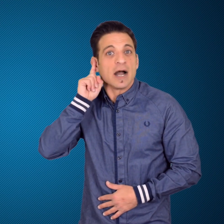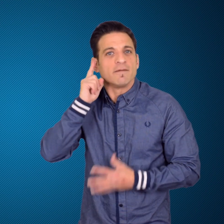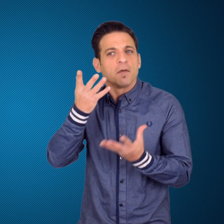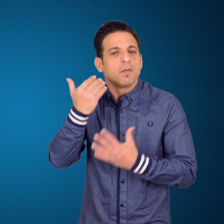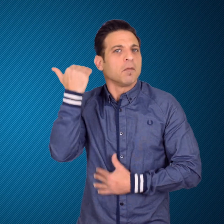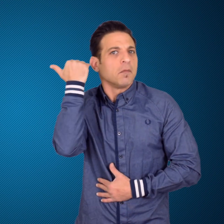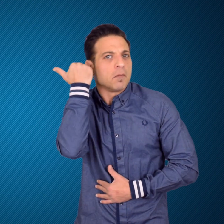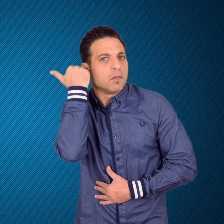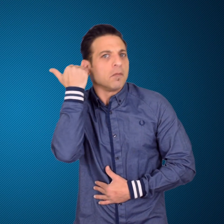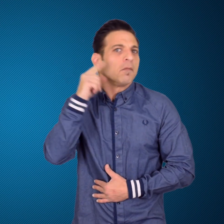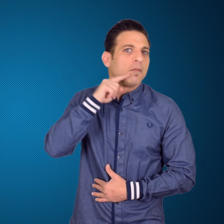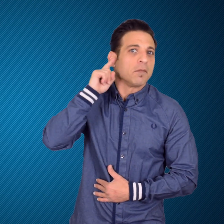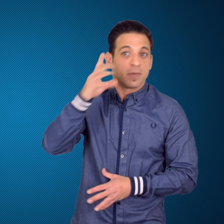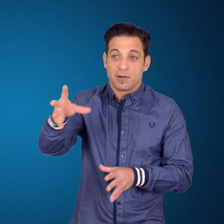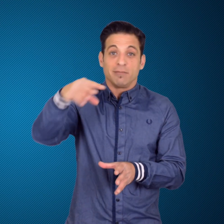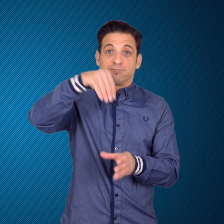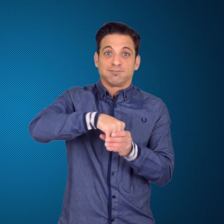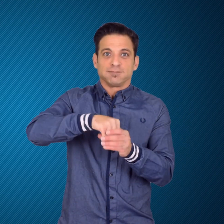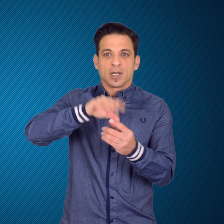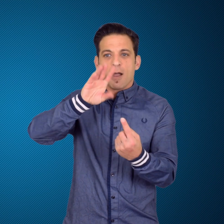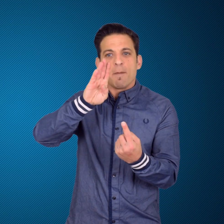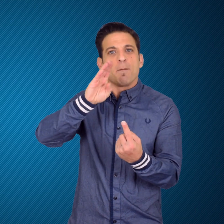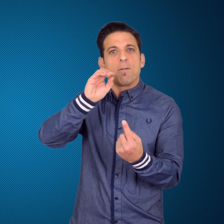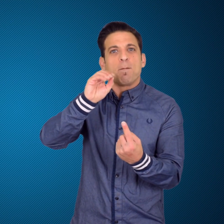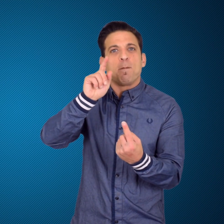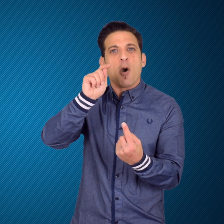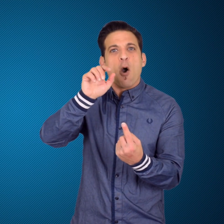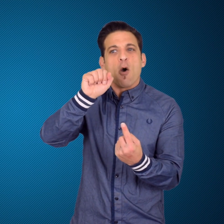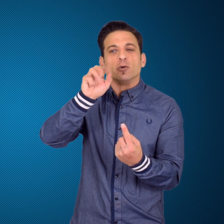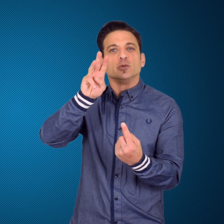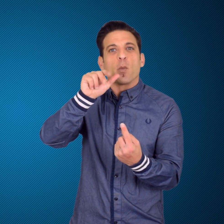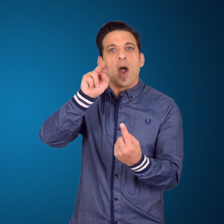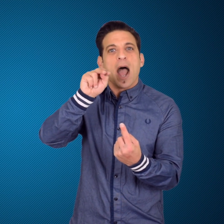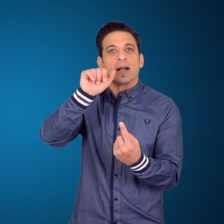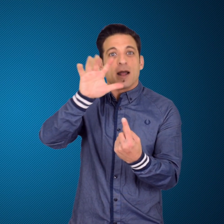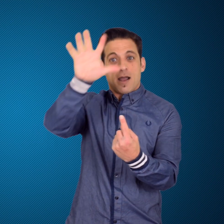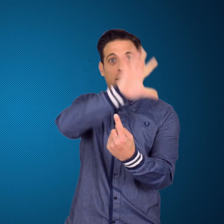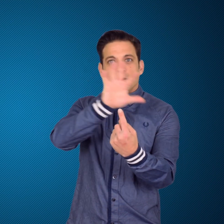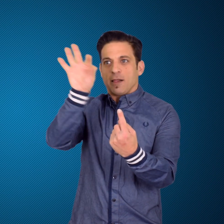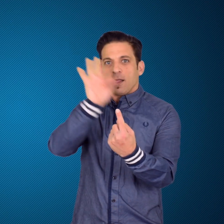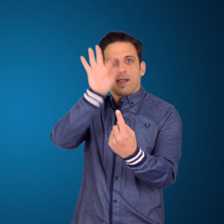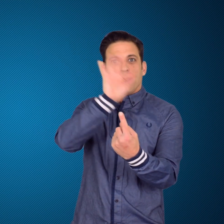The school has a Special Education unit and a dormitory.